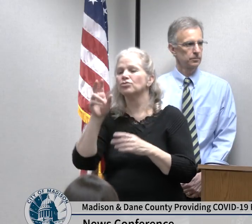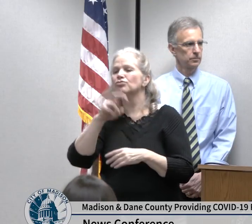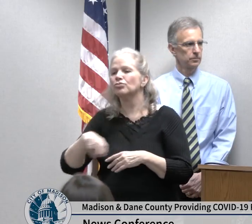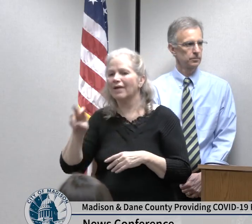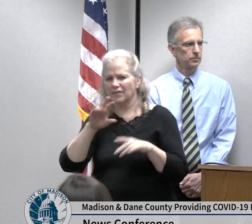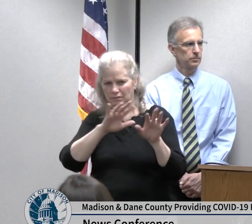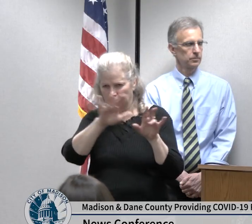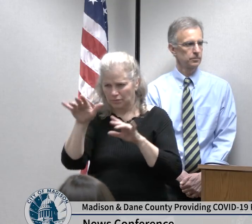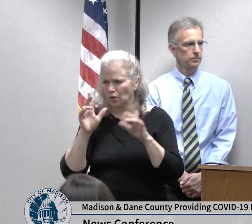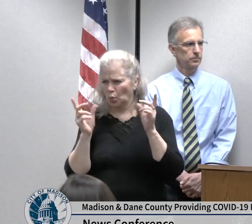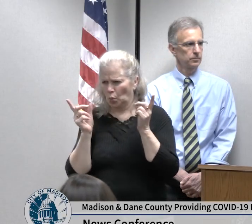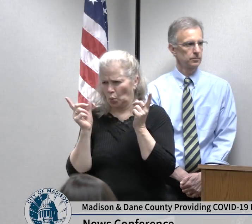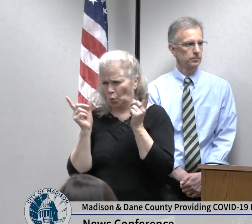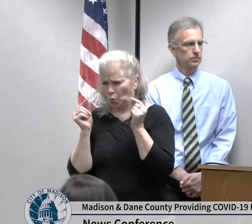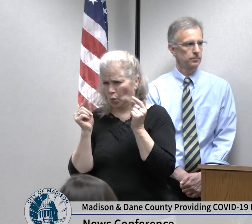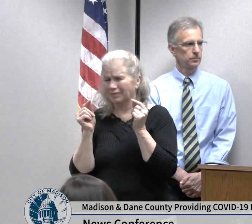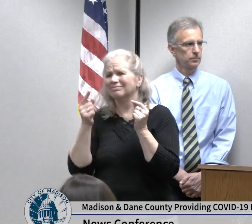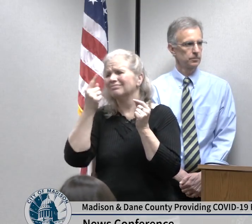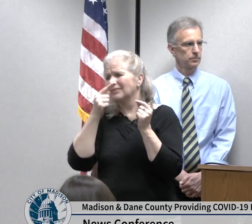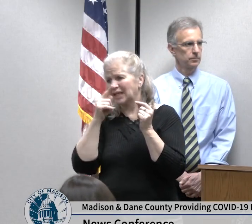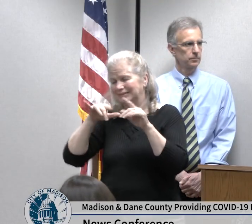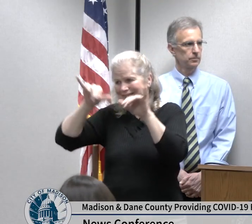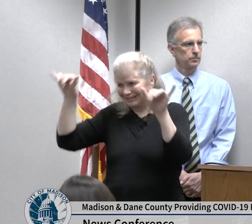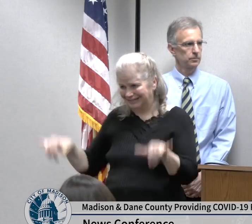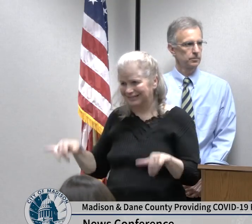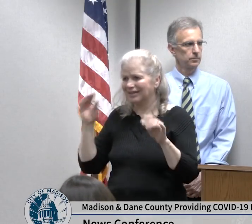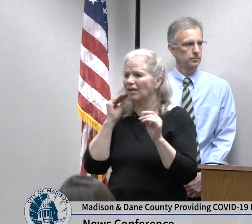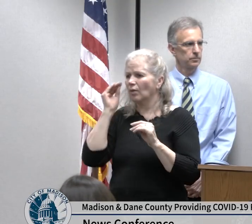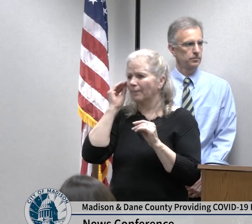self quarantine for 14 days we're making that recommendation that it's not just